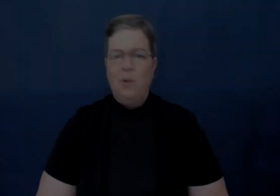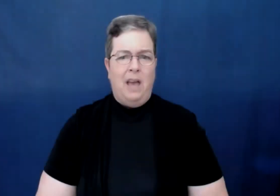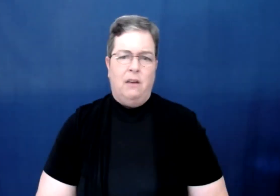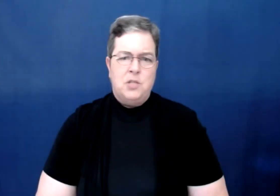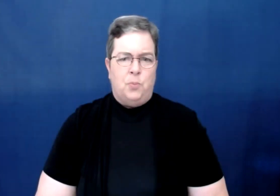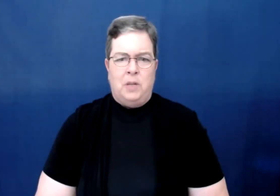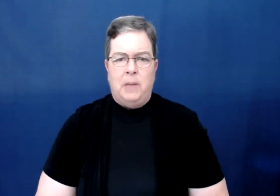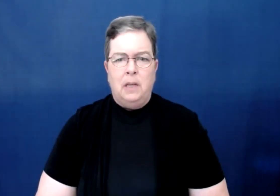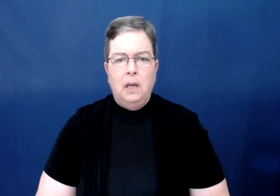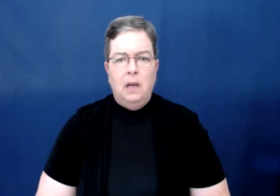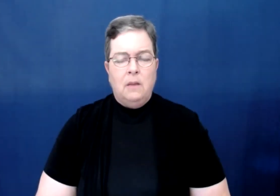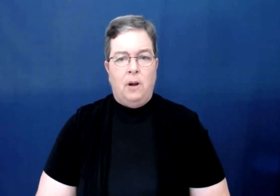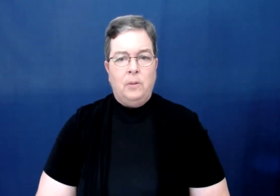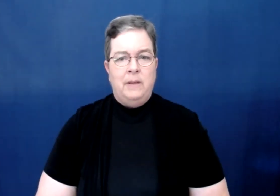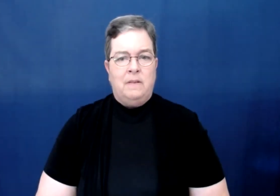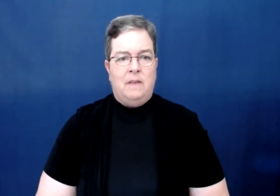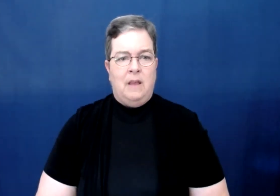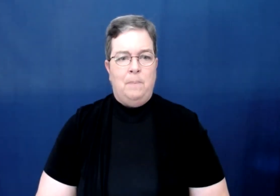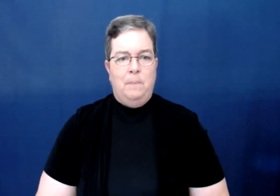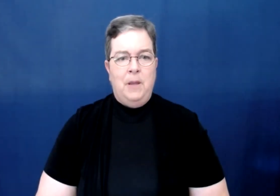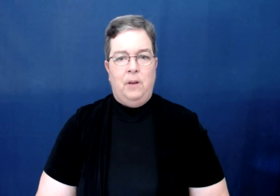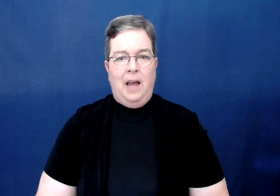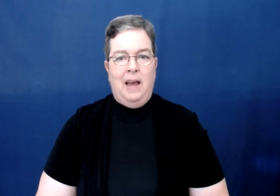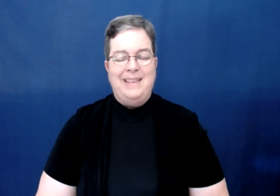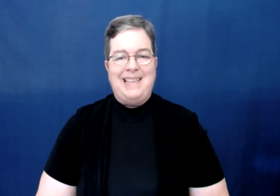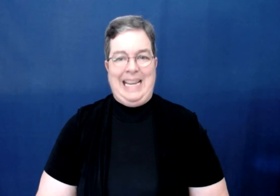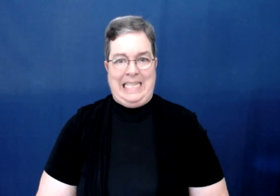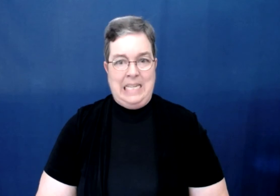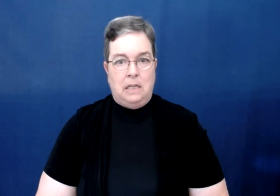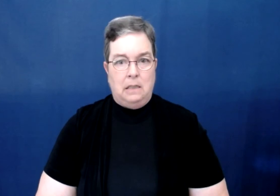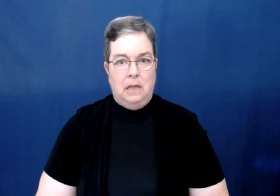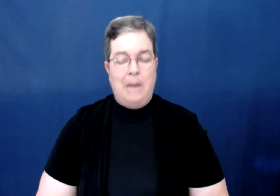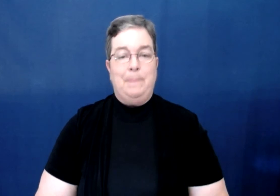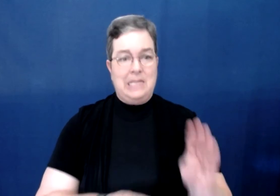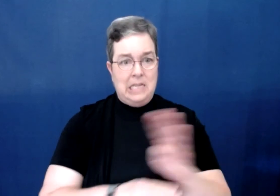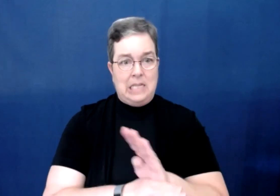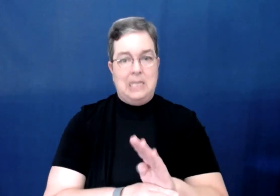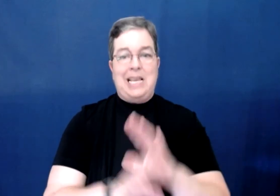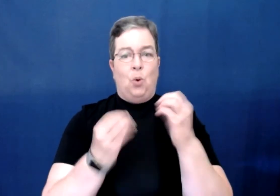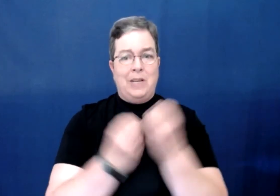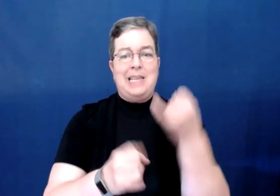Oh yeah, you're supporting me. The problem is, is that people have this idea and businesses and organizations,